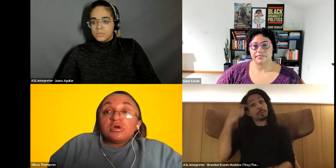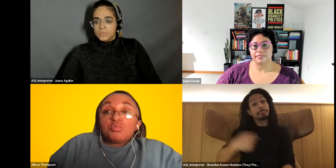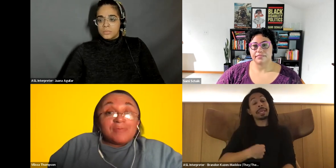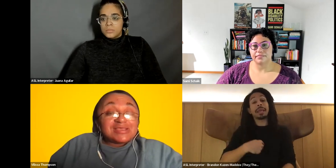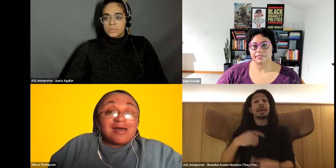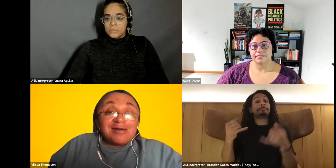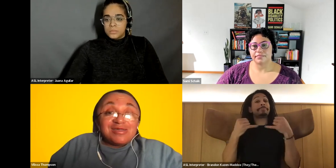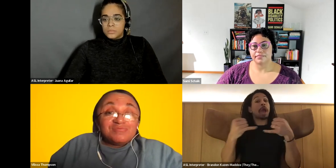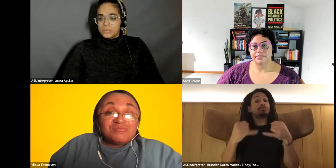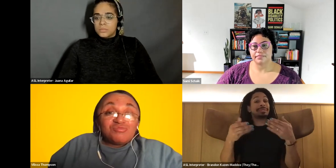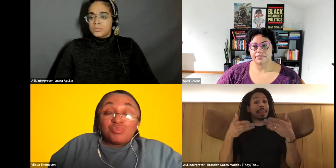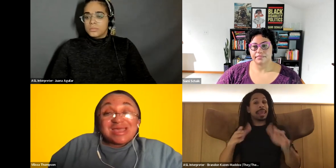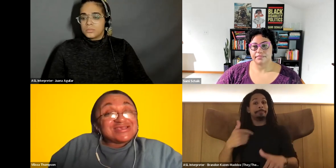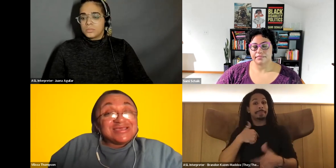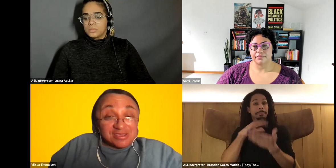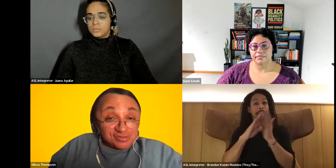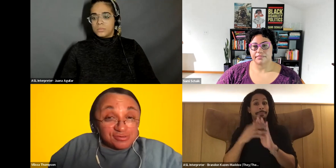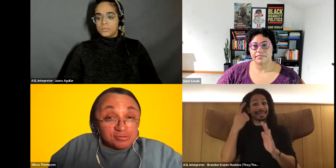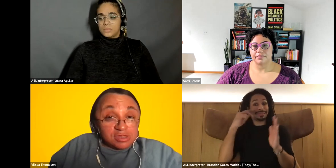Vilissa Thompson: with my time, with what I say yes to.